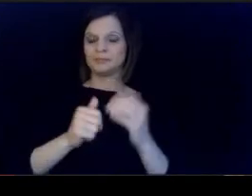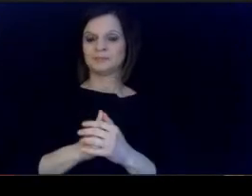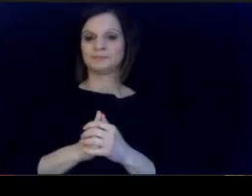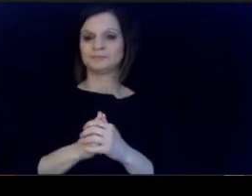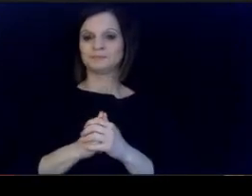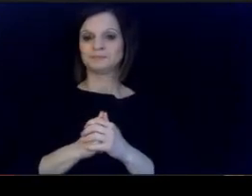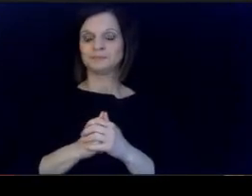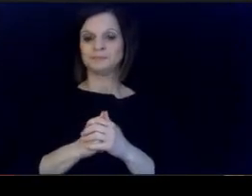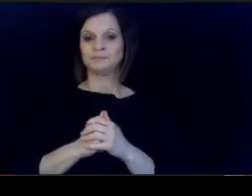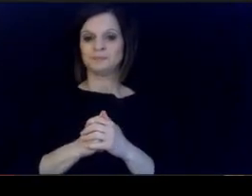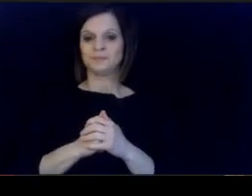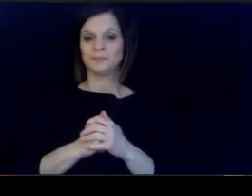Scroll down a little bit.